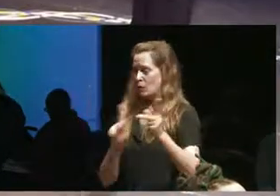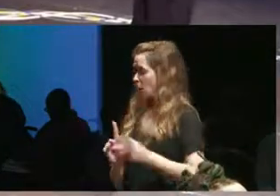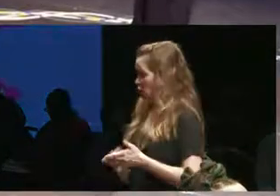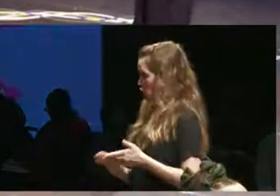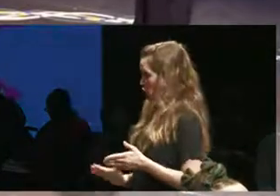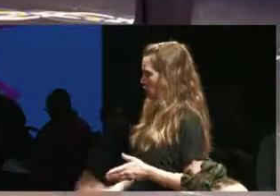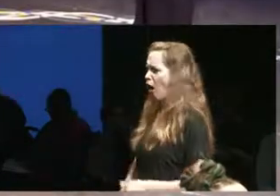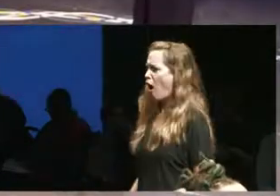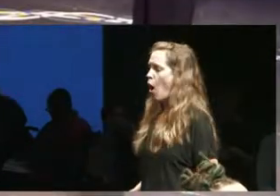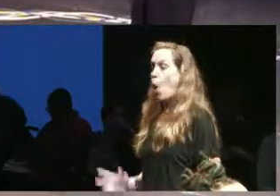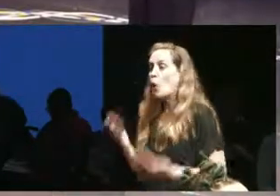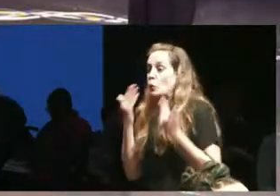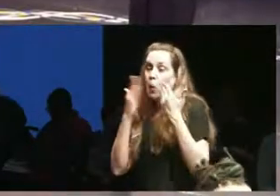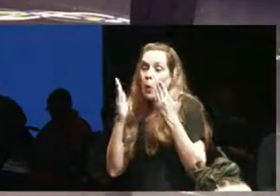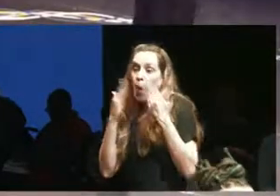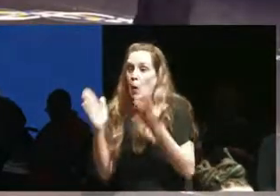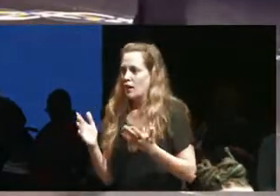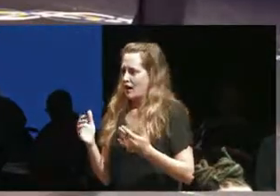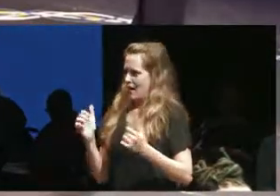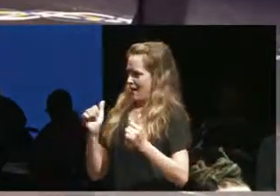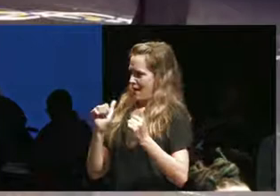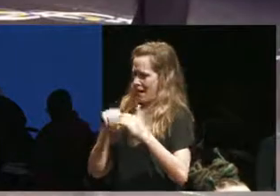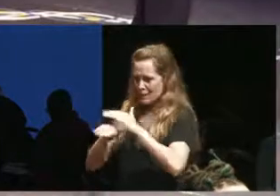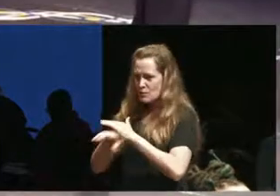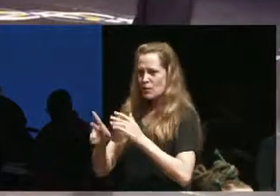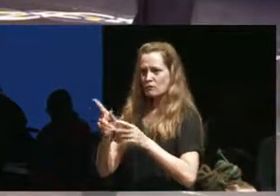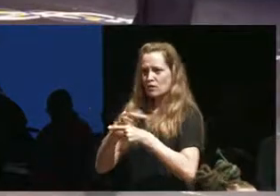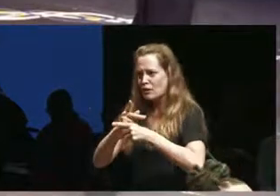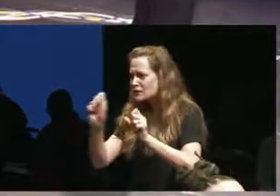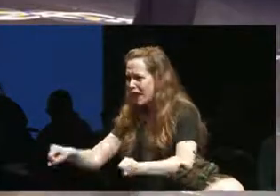accessible production at this point right but it always is like I'm just not